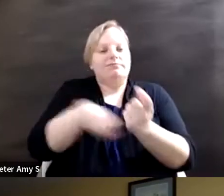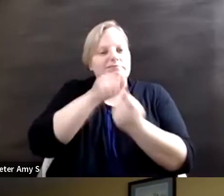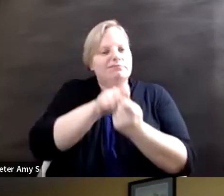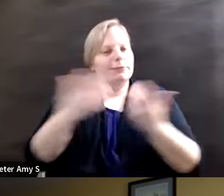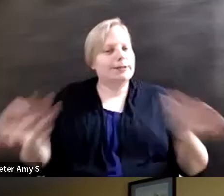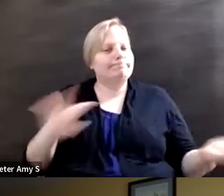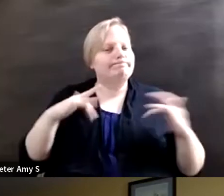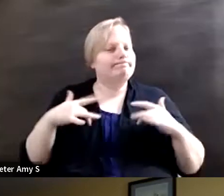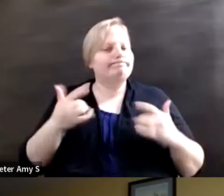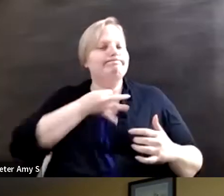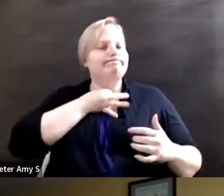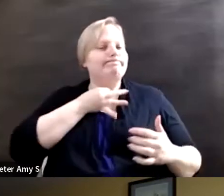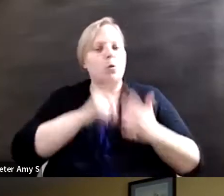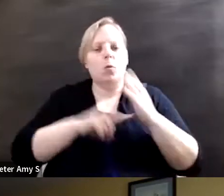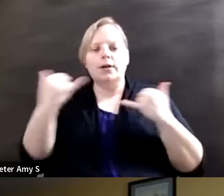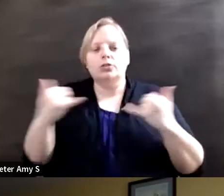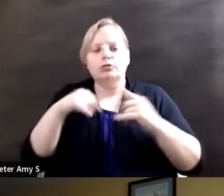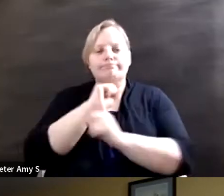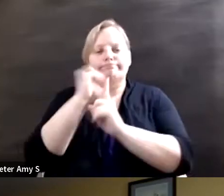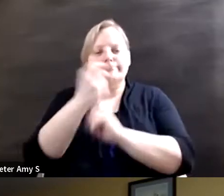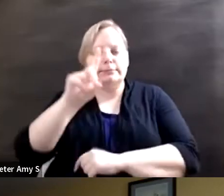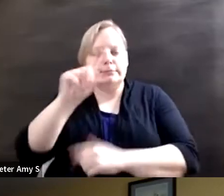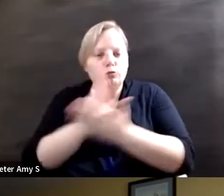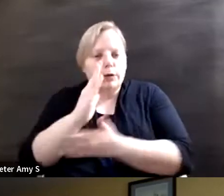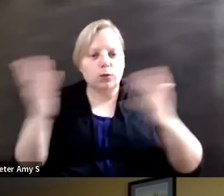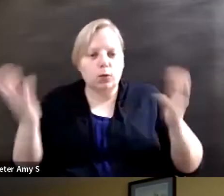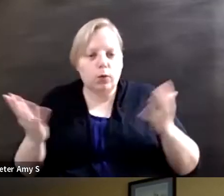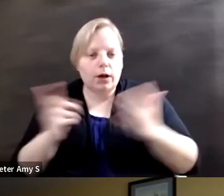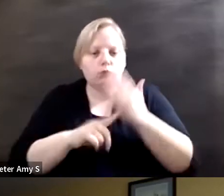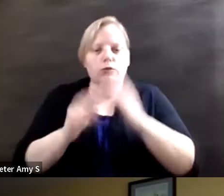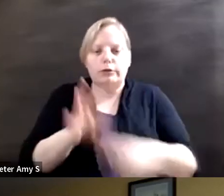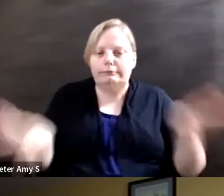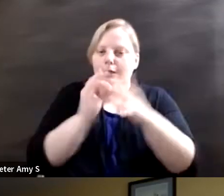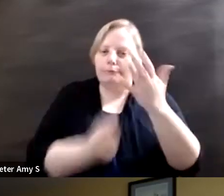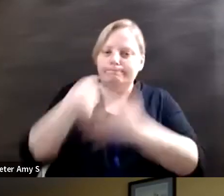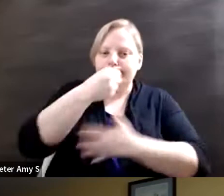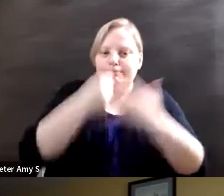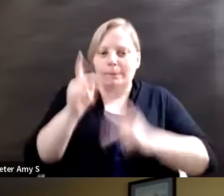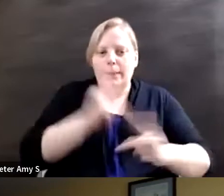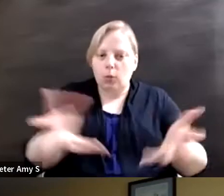landscape of disability rights and what are some key priorities that people are asking for. So if